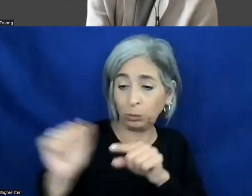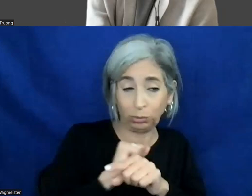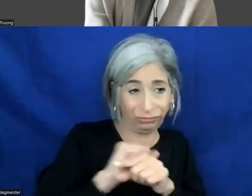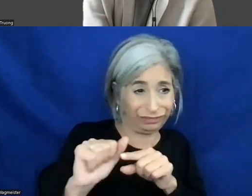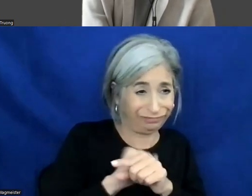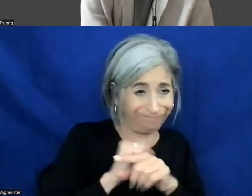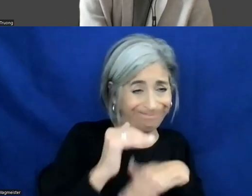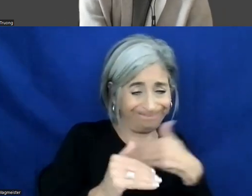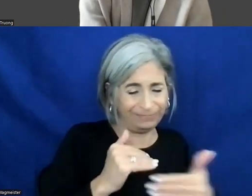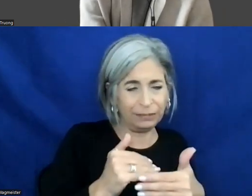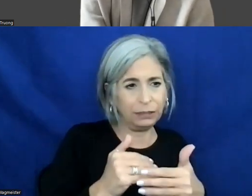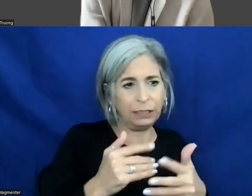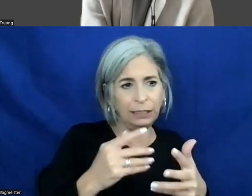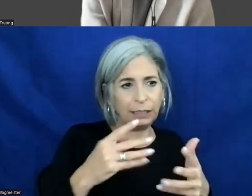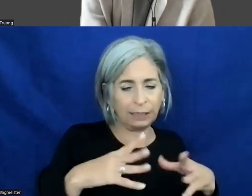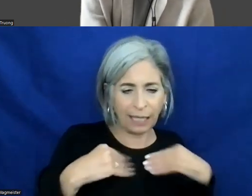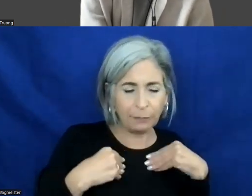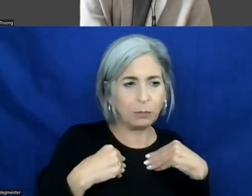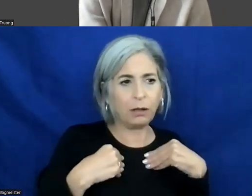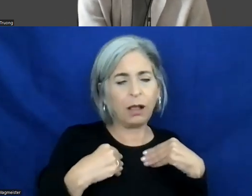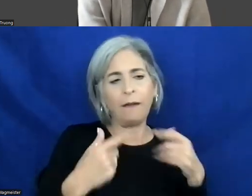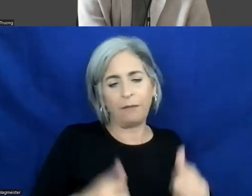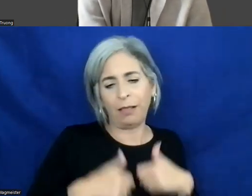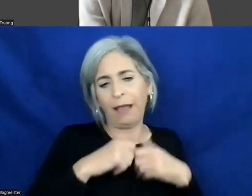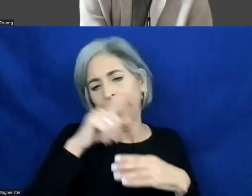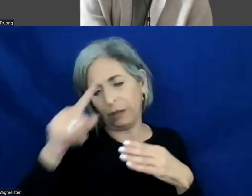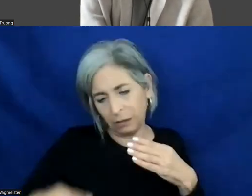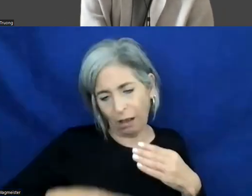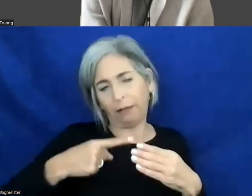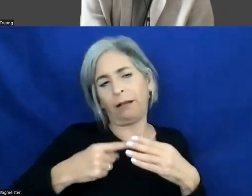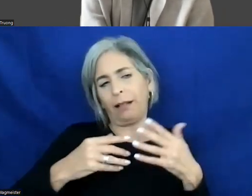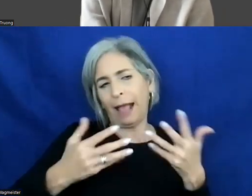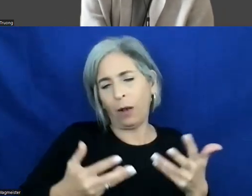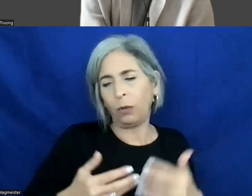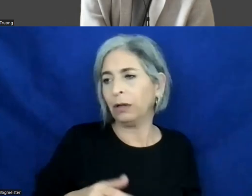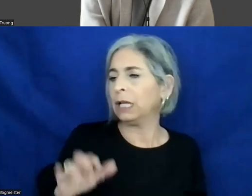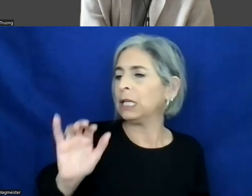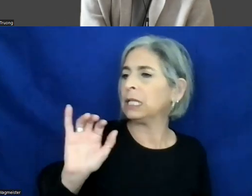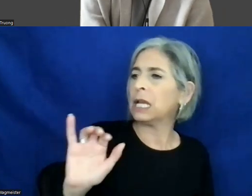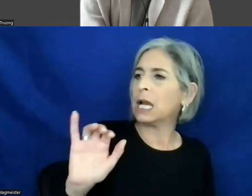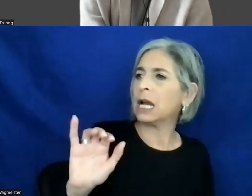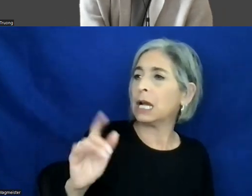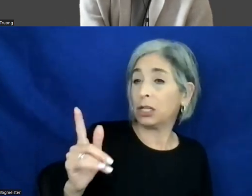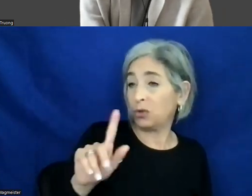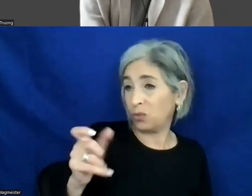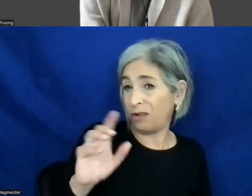undertaken during this phase of the life cycle? >> MITALI KAMAT: Does anyone else want to take